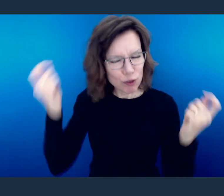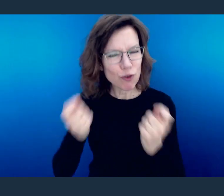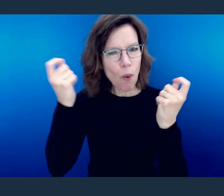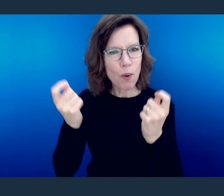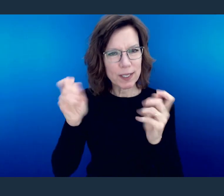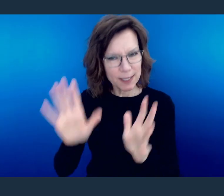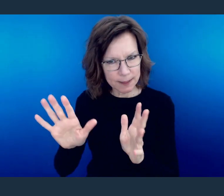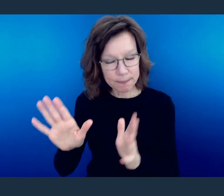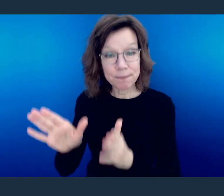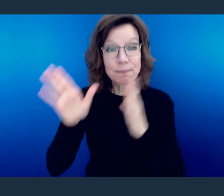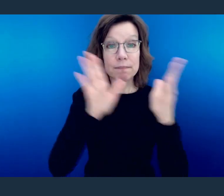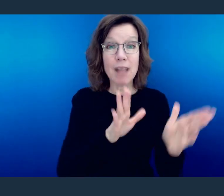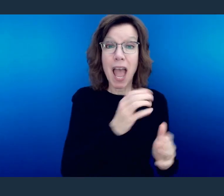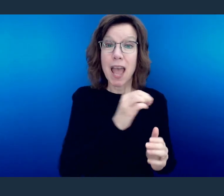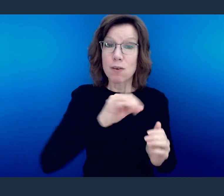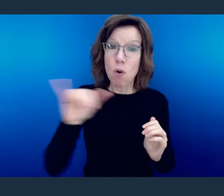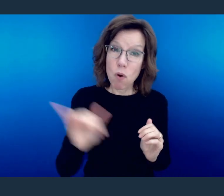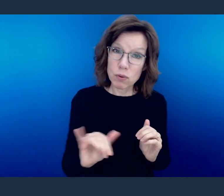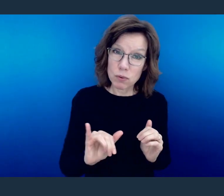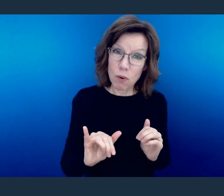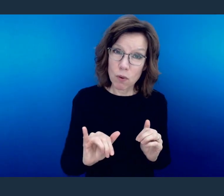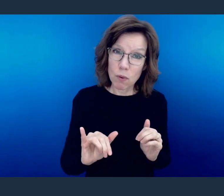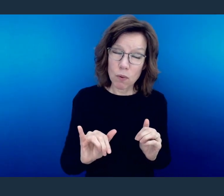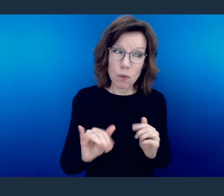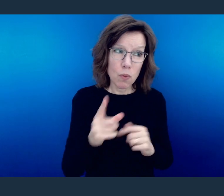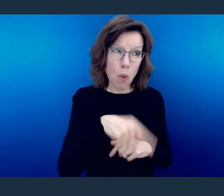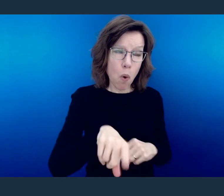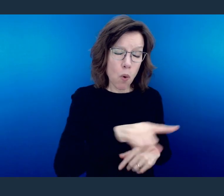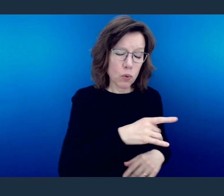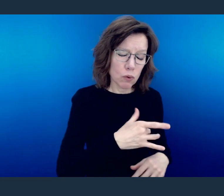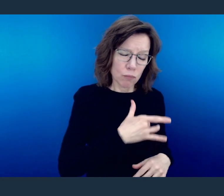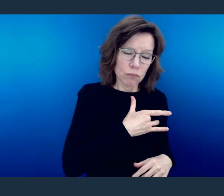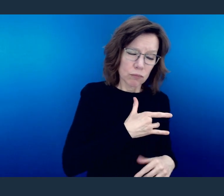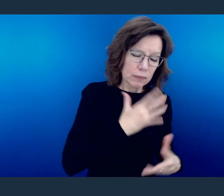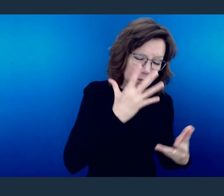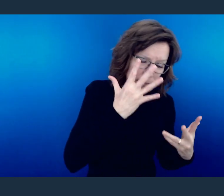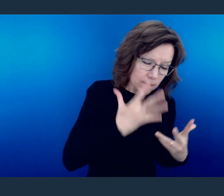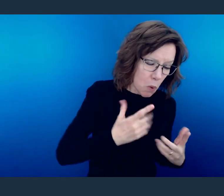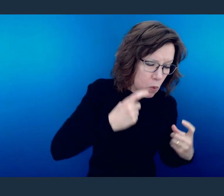But also weep with those who weep.